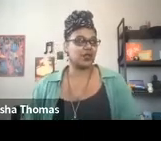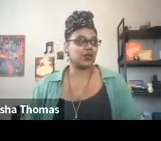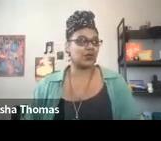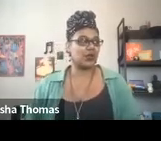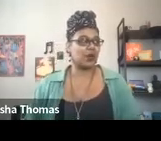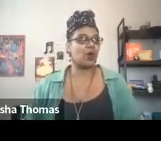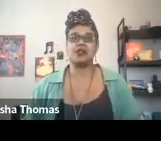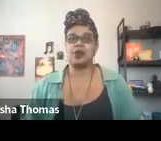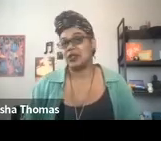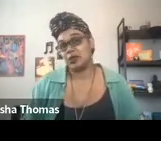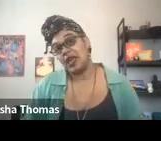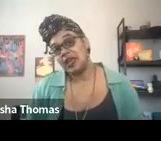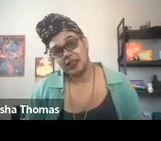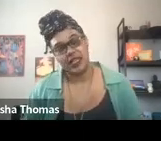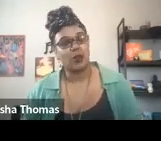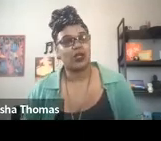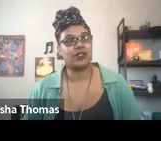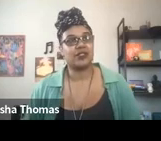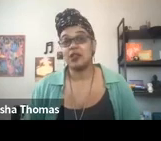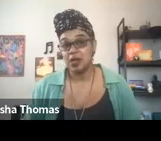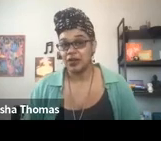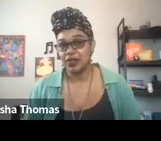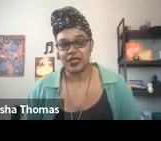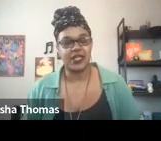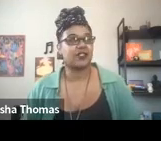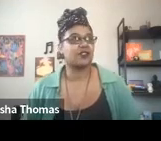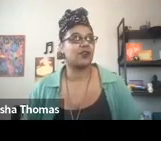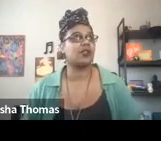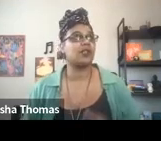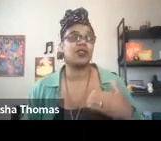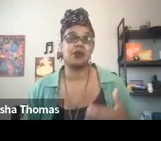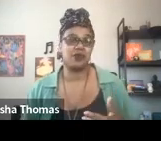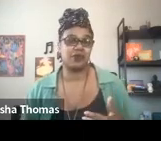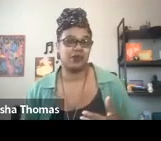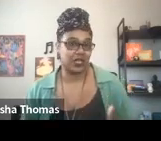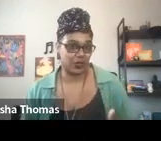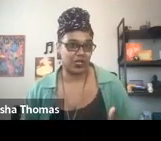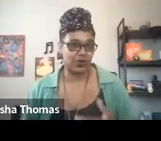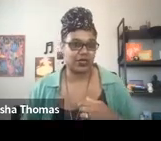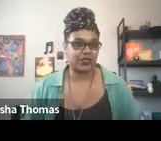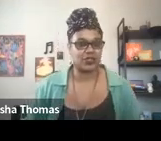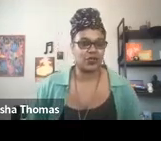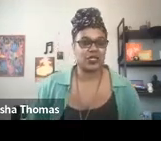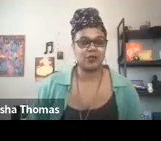And so, I want to bring those back and I want to see them honored. And that's going to be theme of the video that you're going to see shortly,